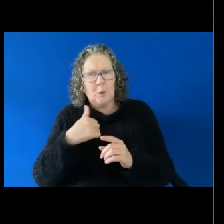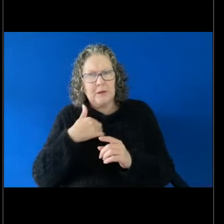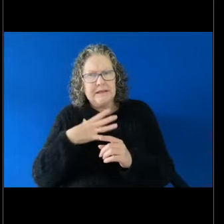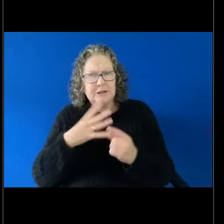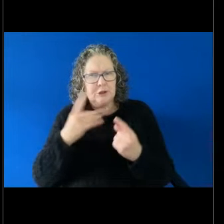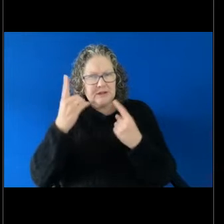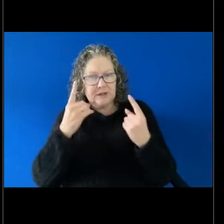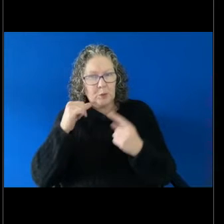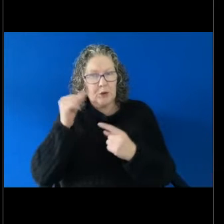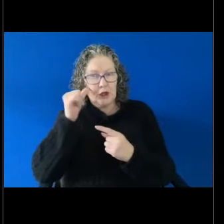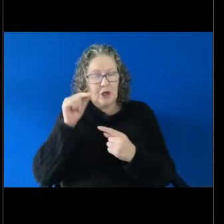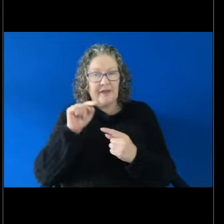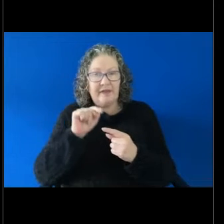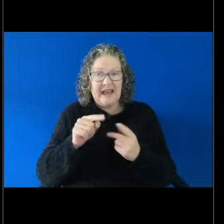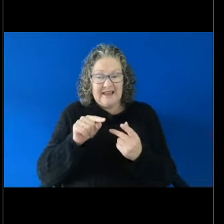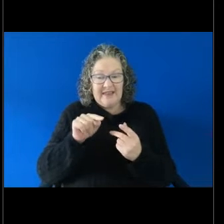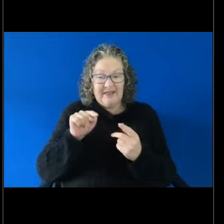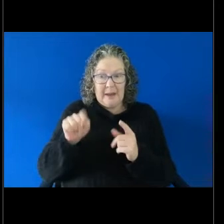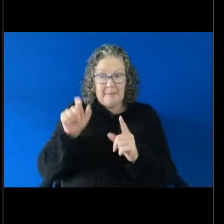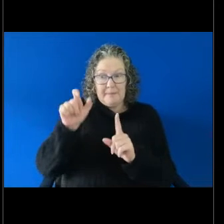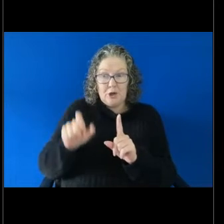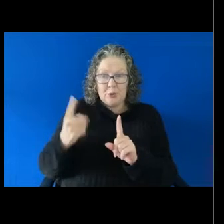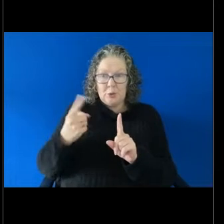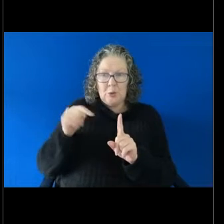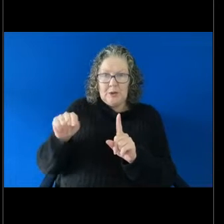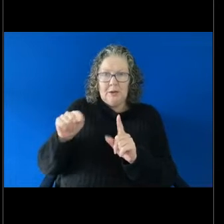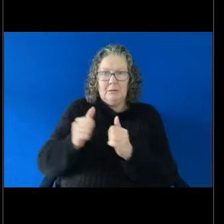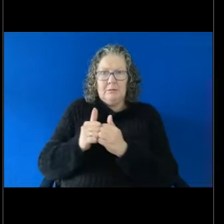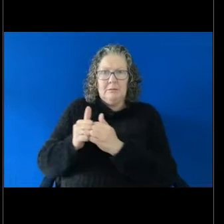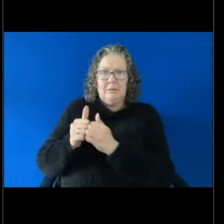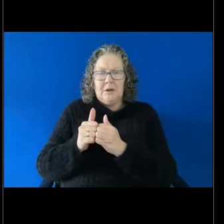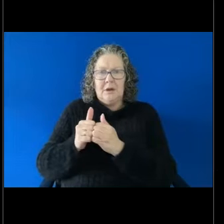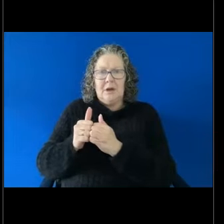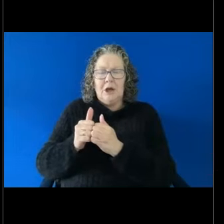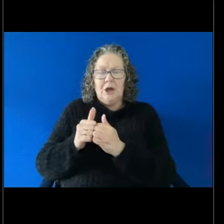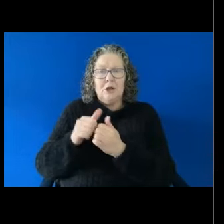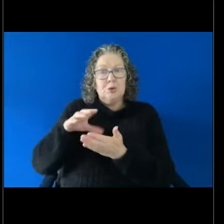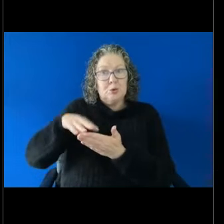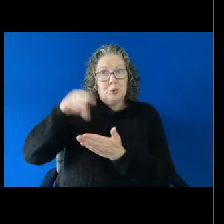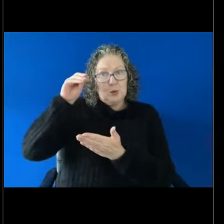a fellow student. So not necessarily in a position of power in relation to Charlie